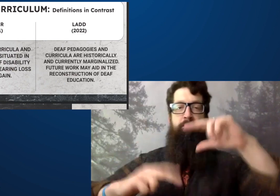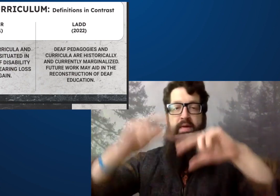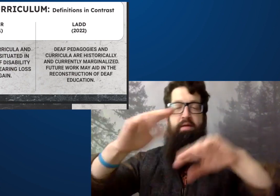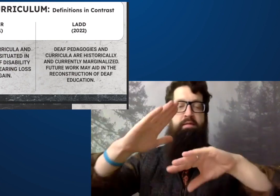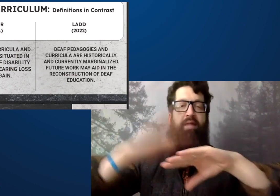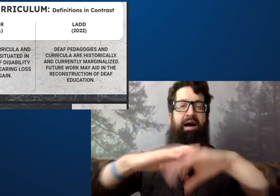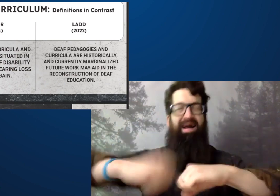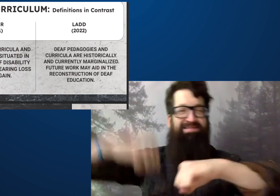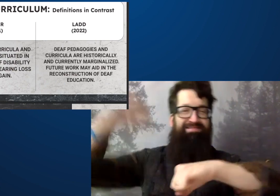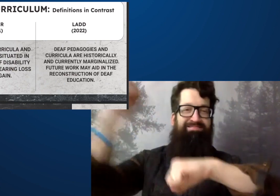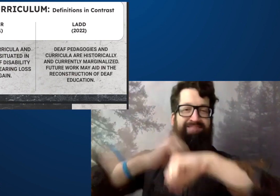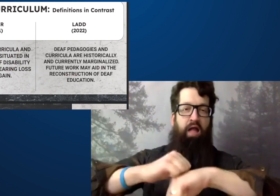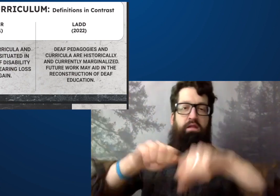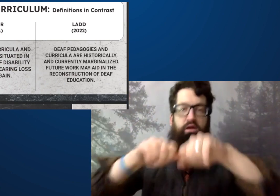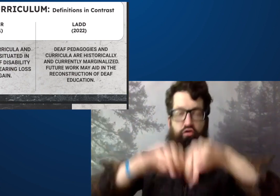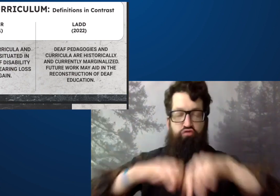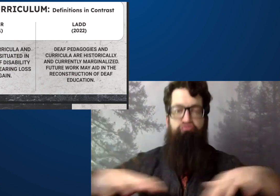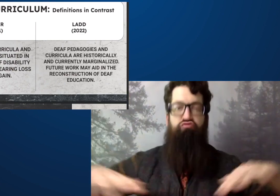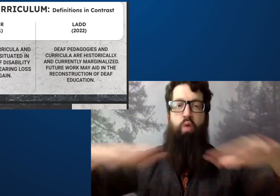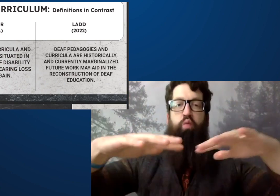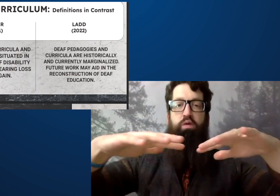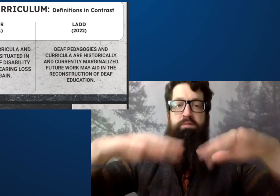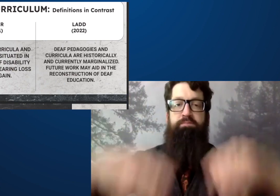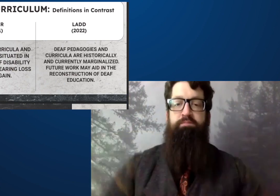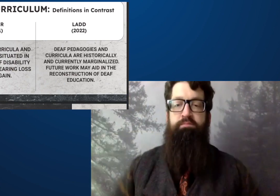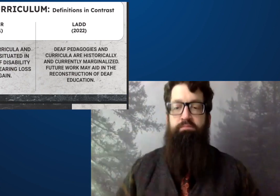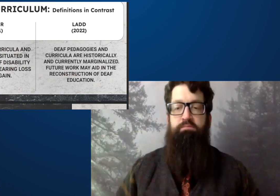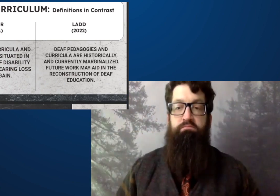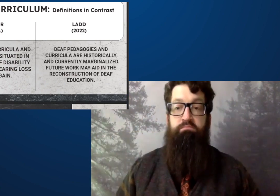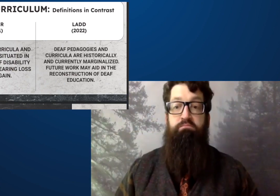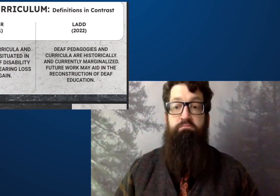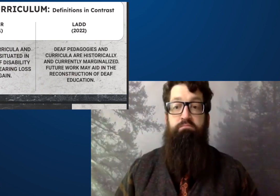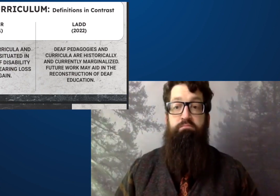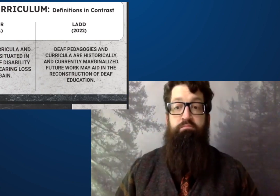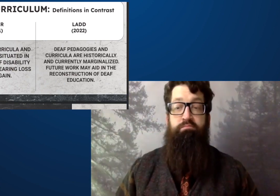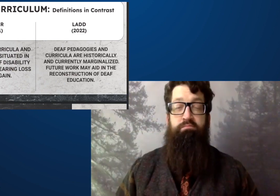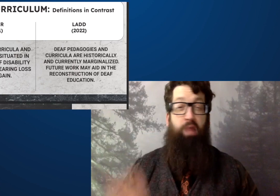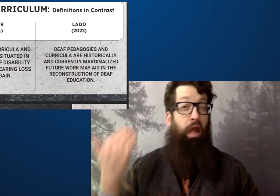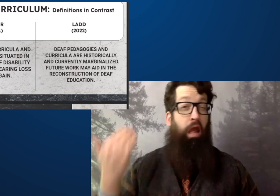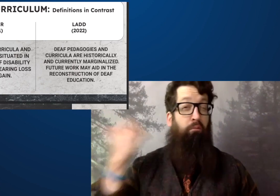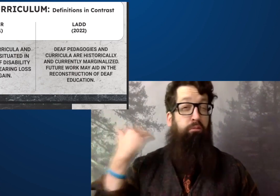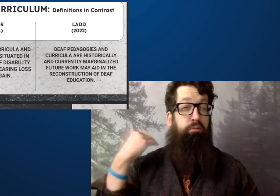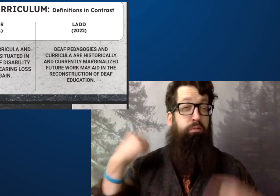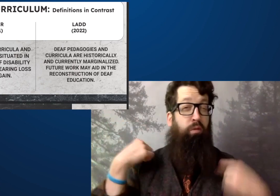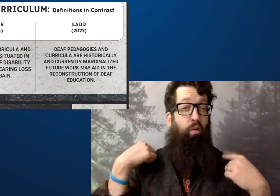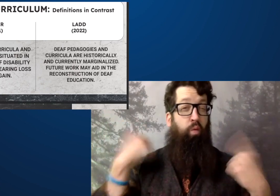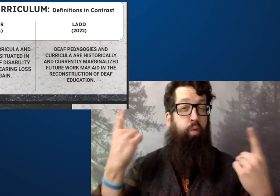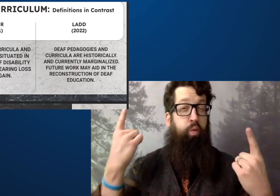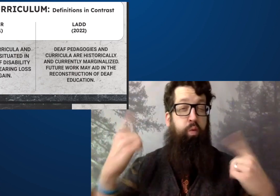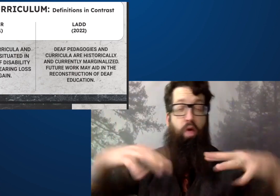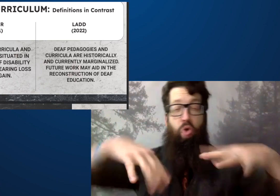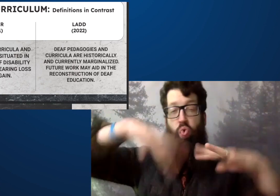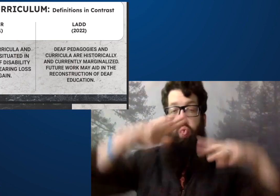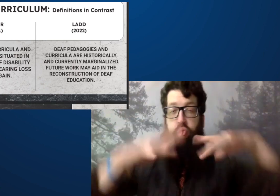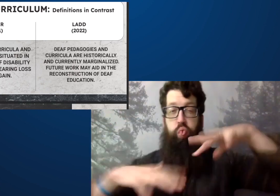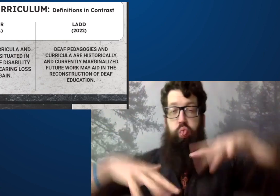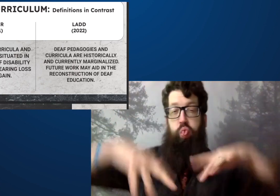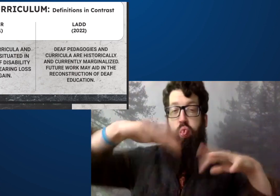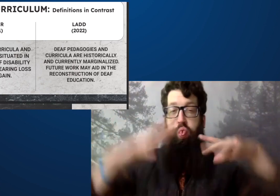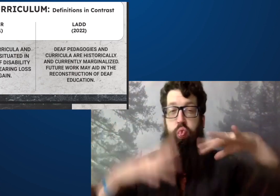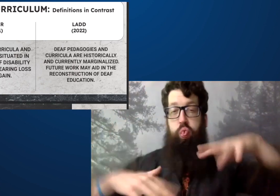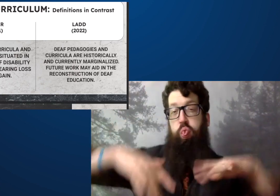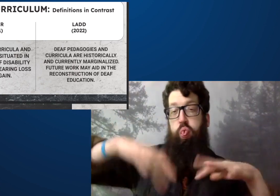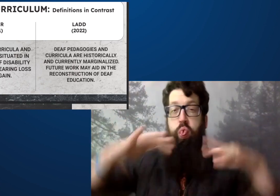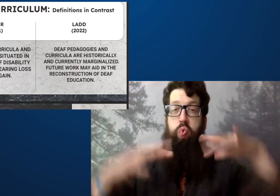said that we have to build education from the ground up.